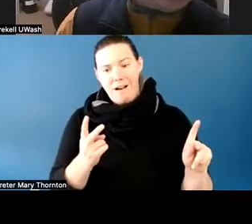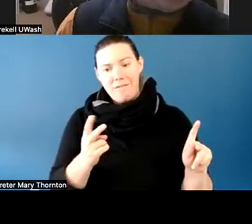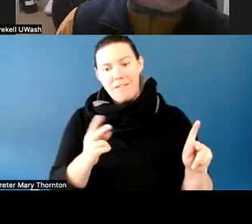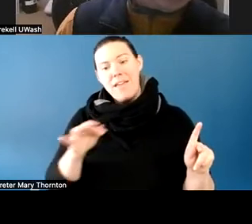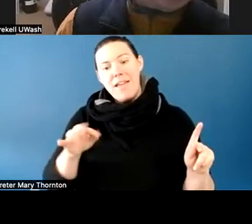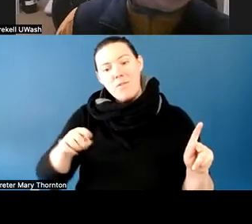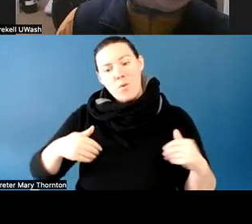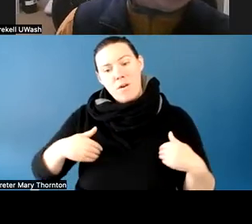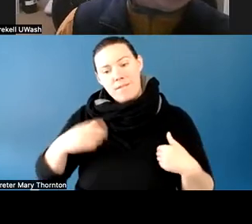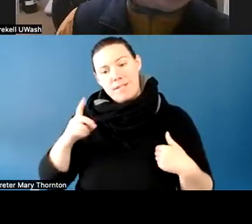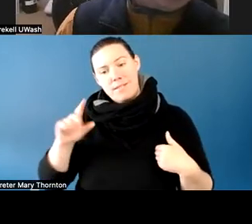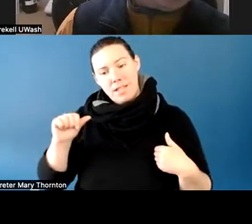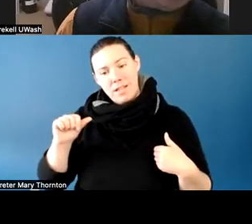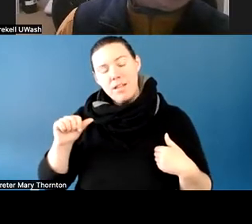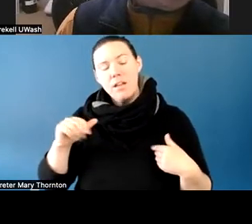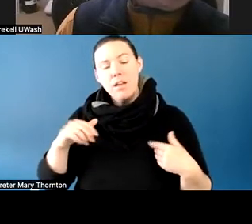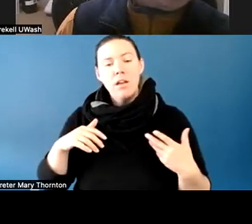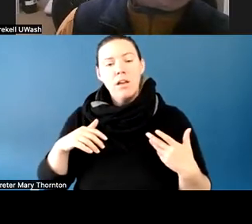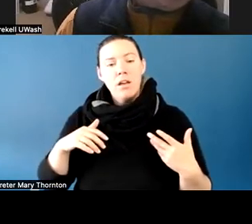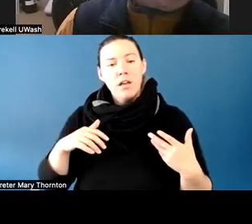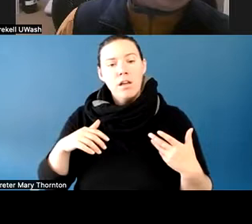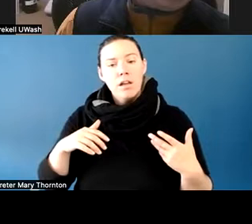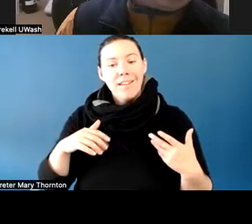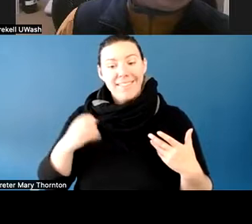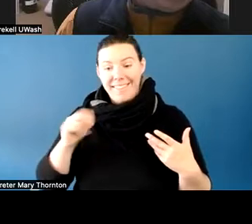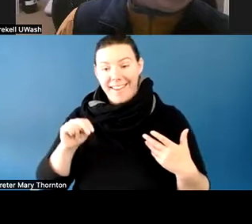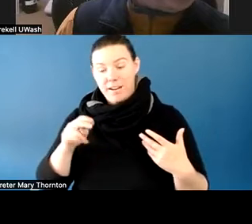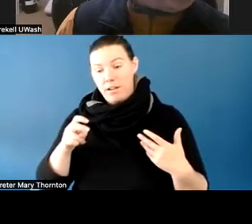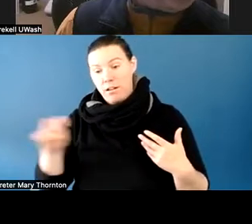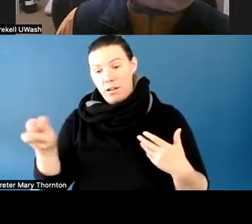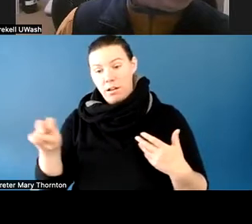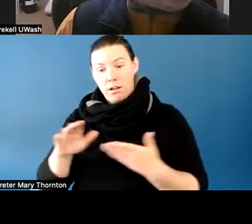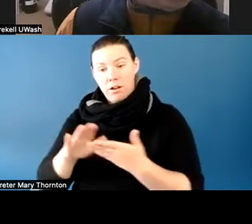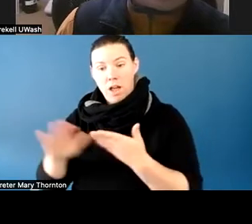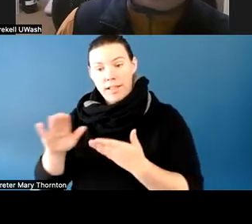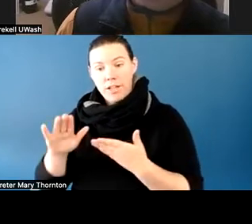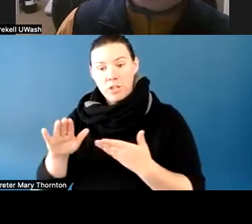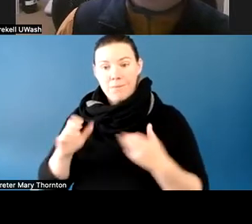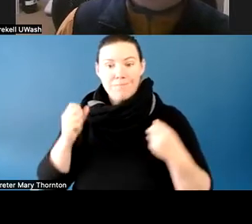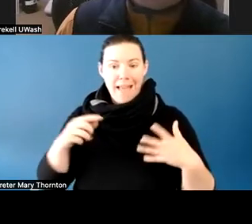aren't there at the college level, because of two different laws that exist between the two